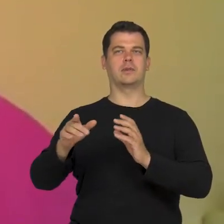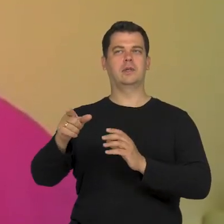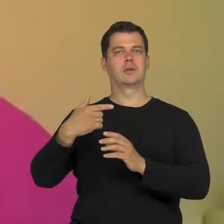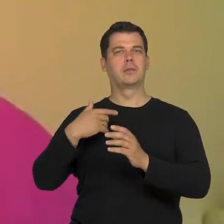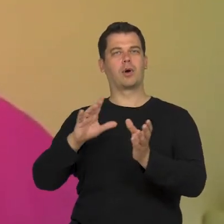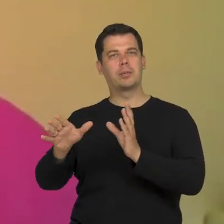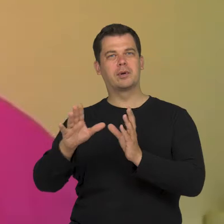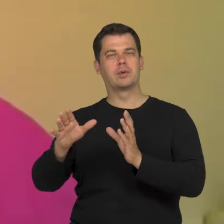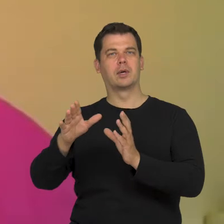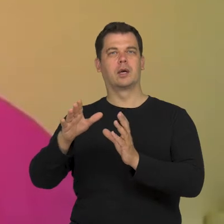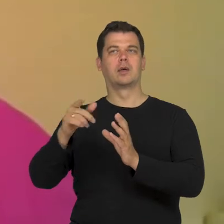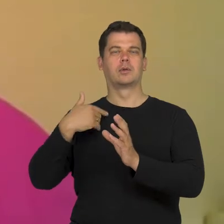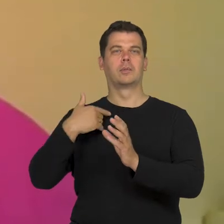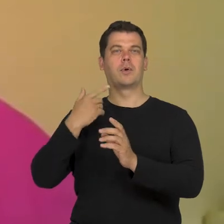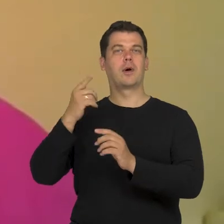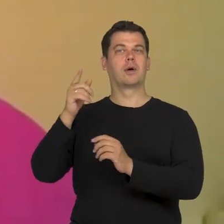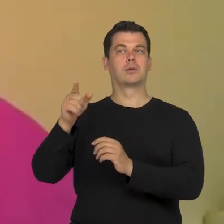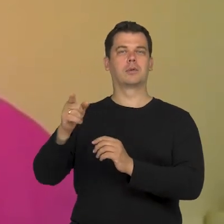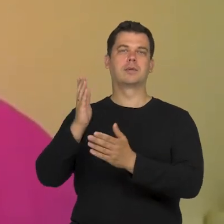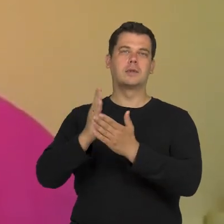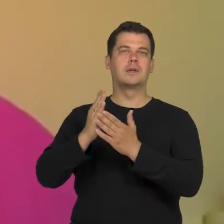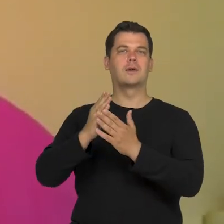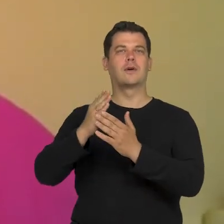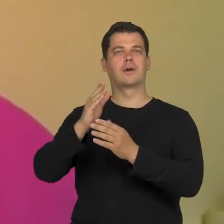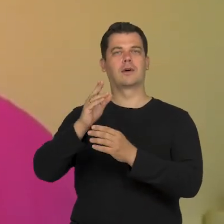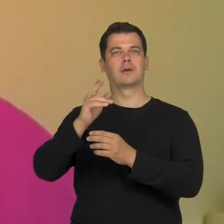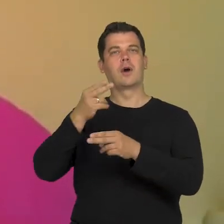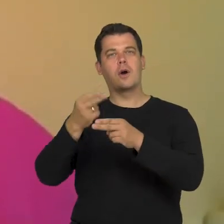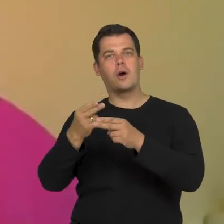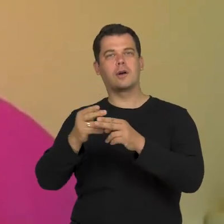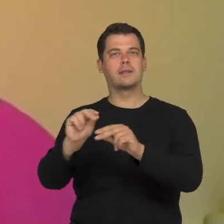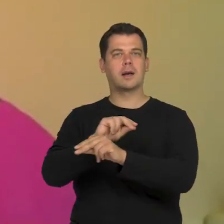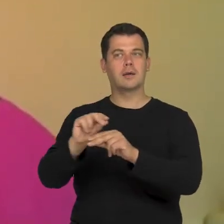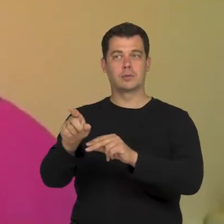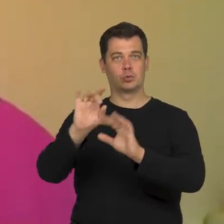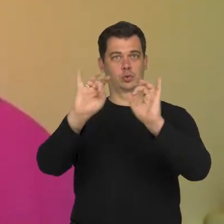when there was a choreography instead of a dance, art of people with disabilities